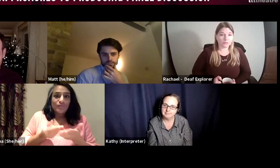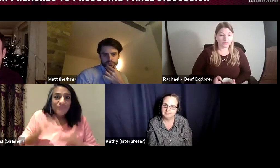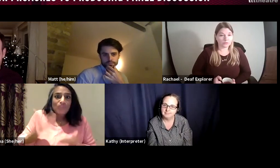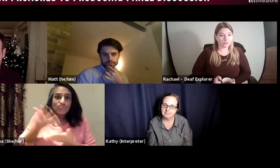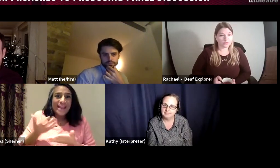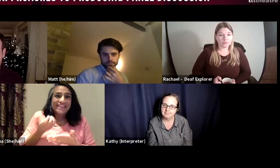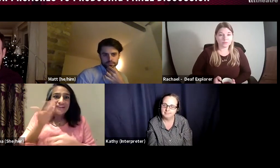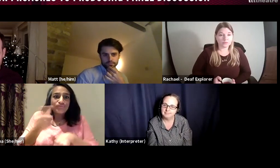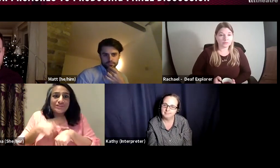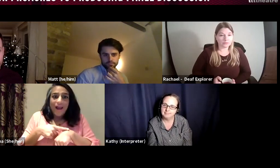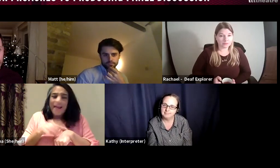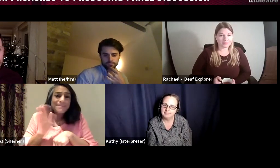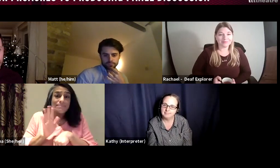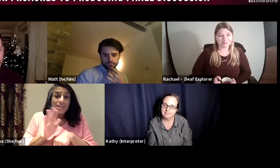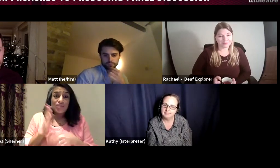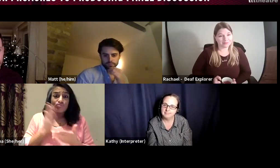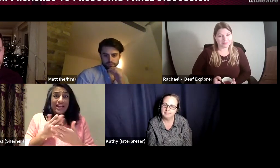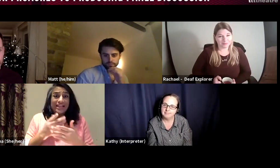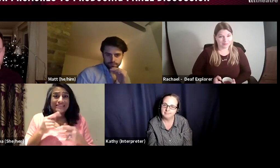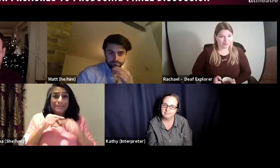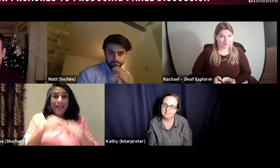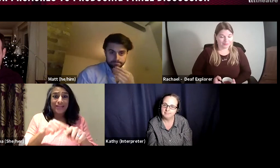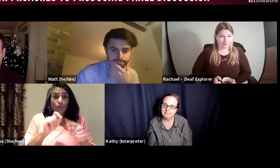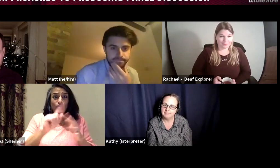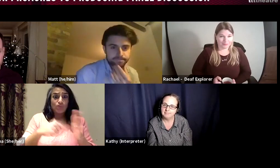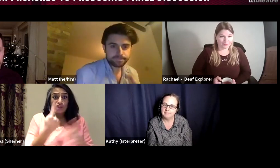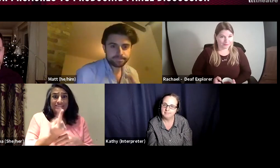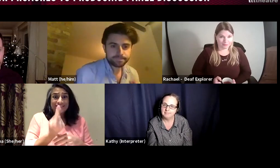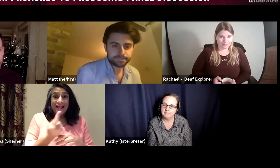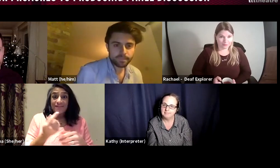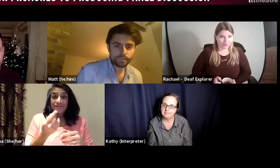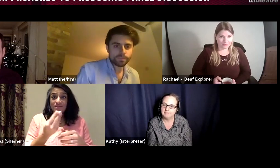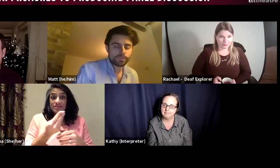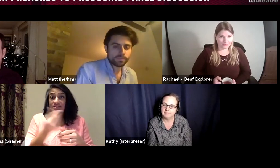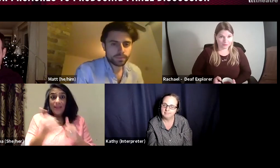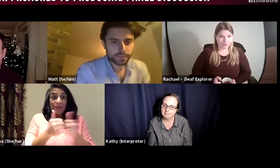many people think that you have to fund-raise every time you are a producer. It really depends